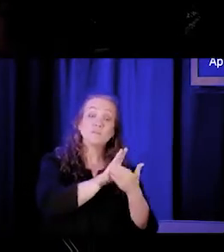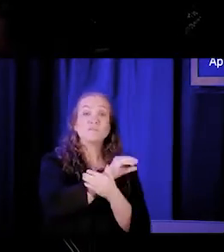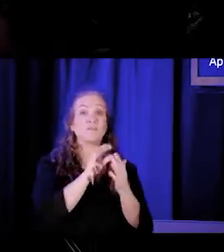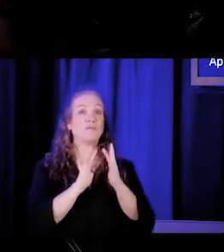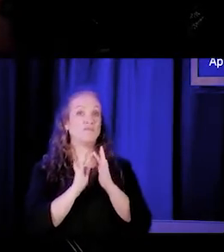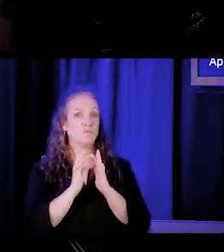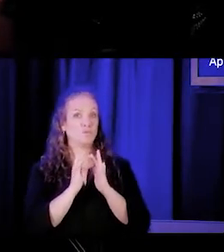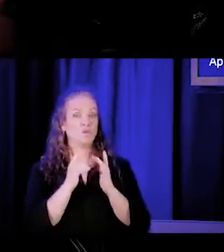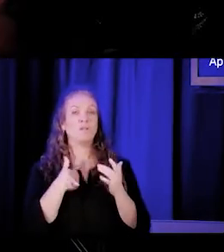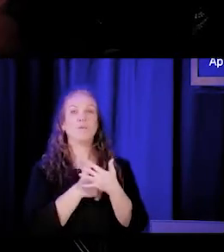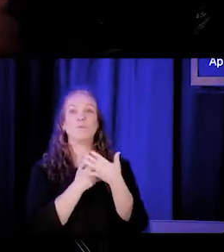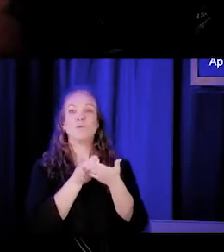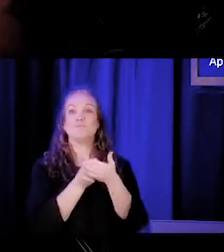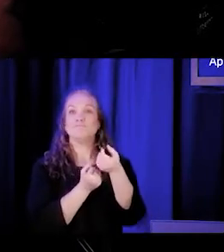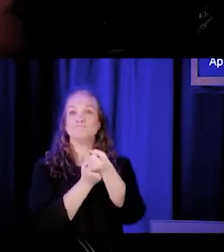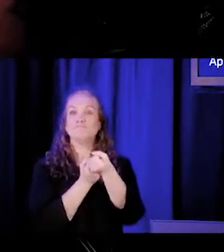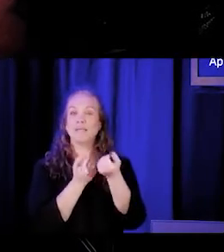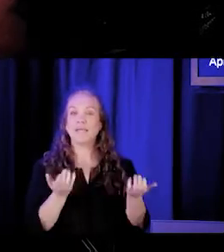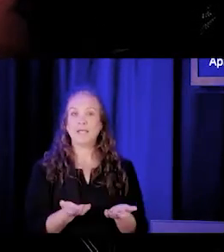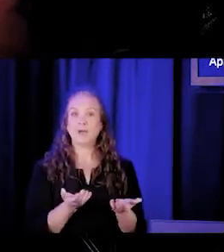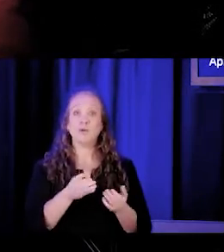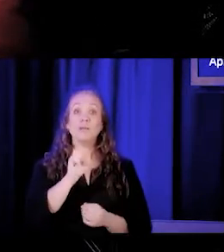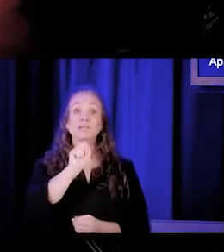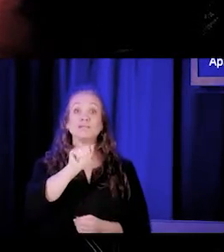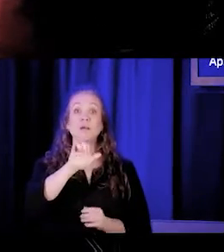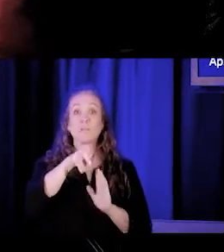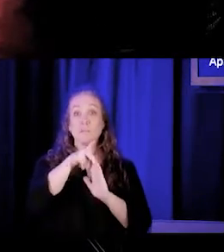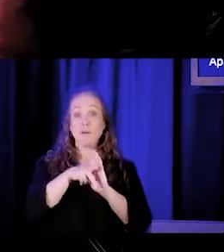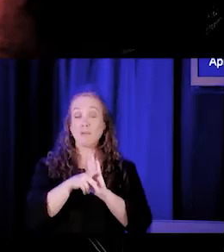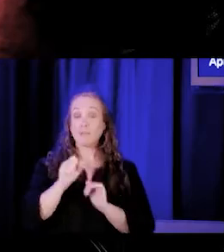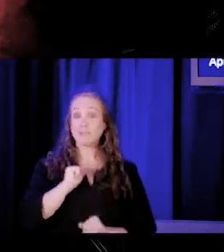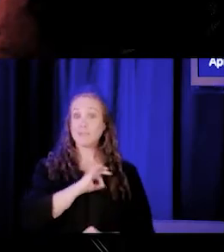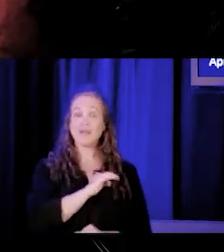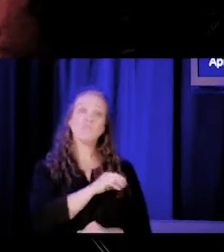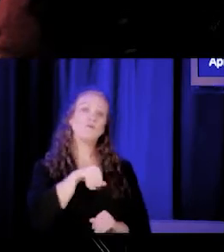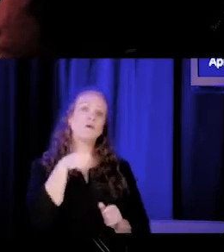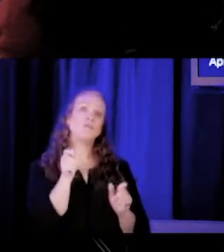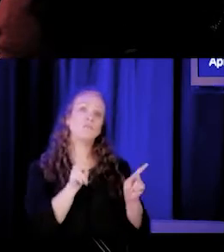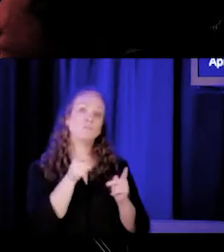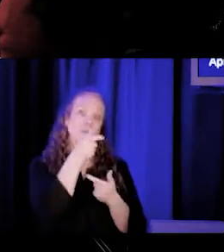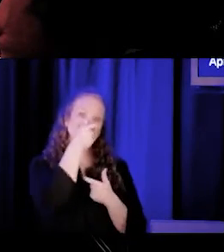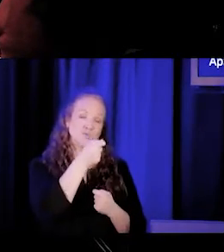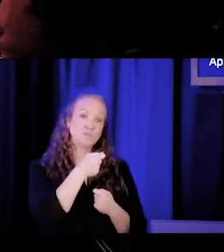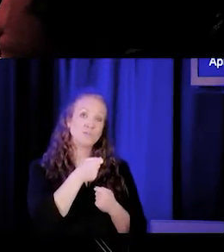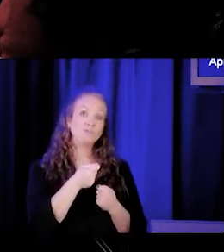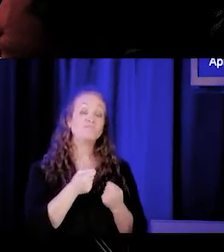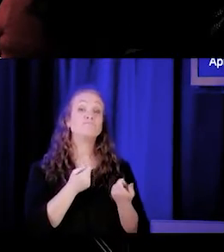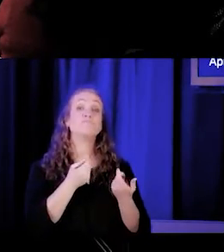in Sacramento for Sacramento policy staff and other folks that are interested. These briefings have two purposes.